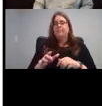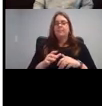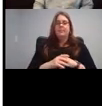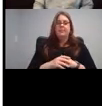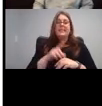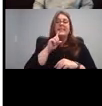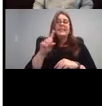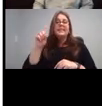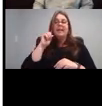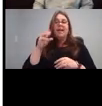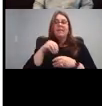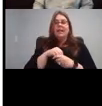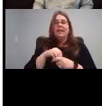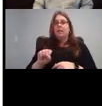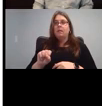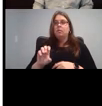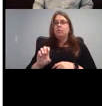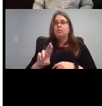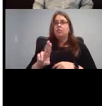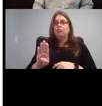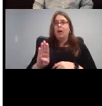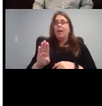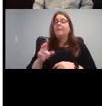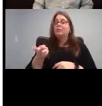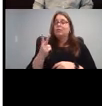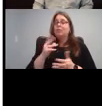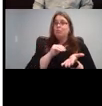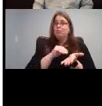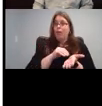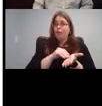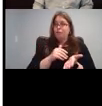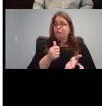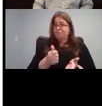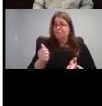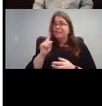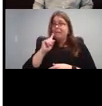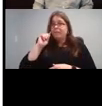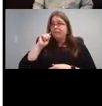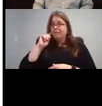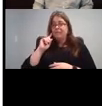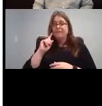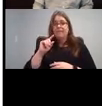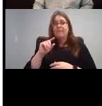to death doctors on Facebook, talking all about what's going